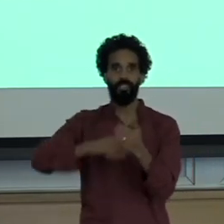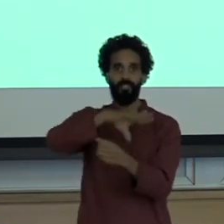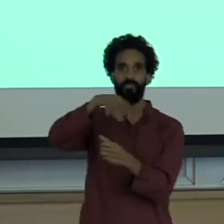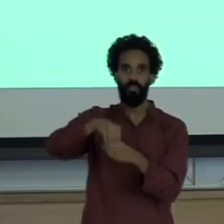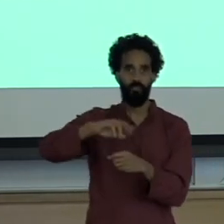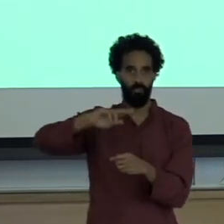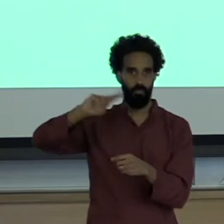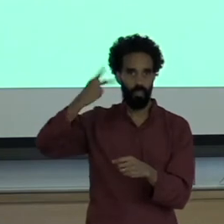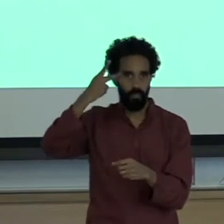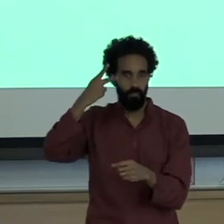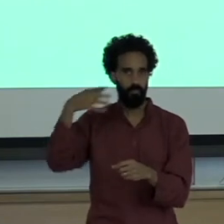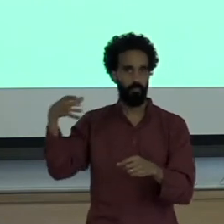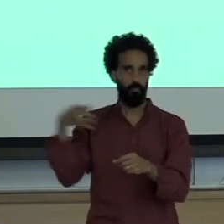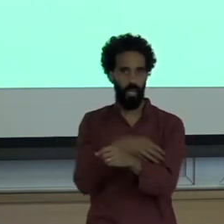that